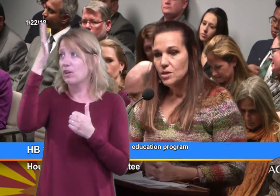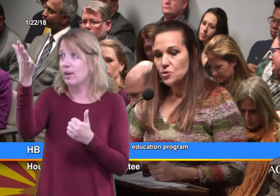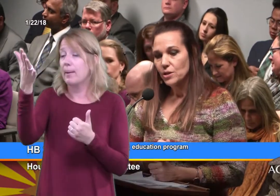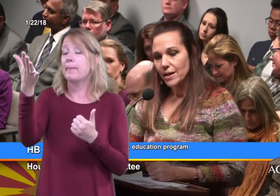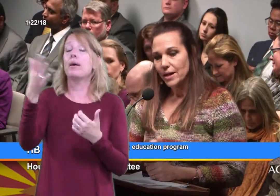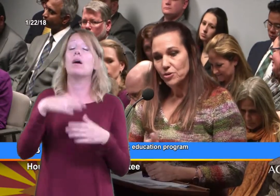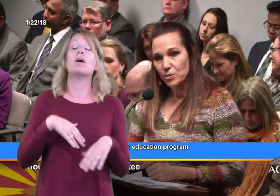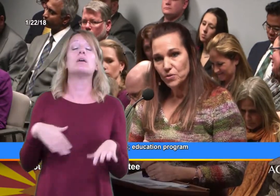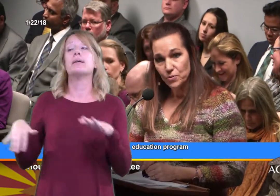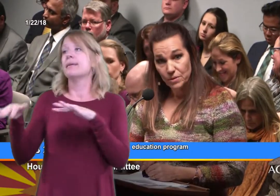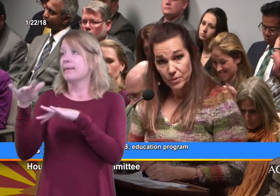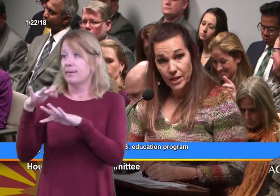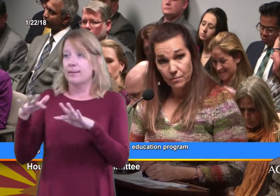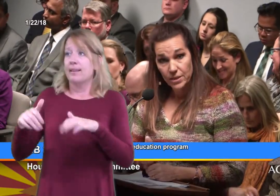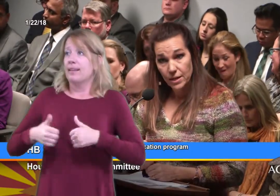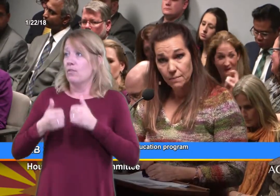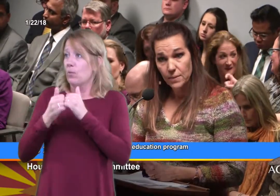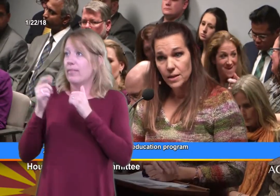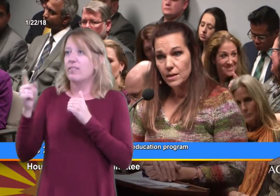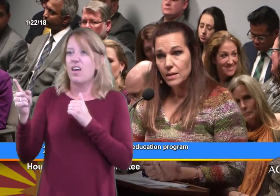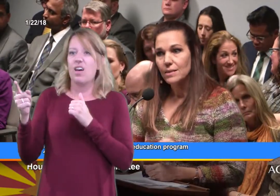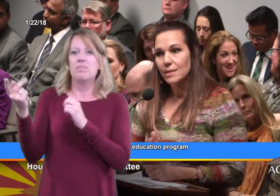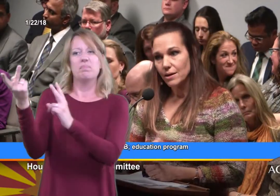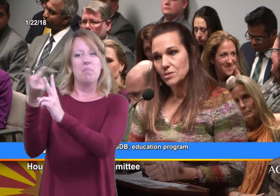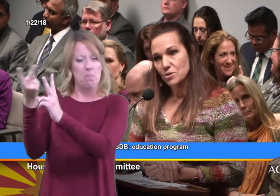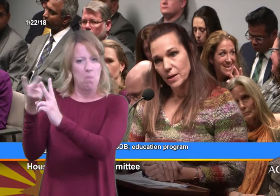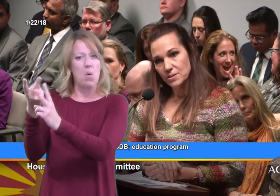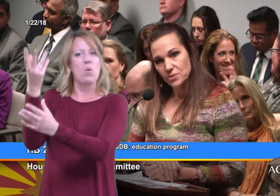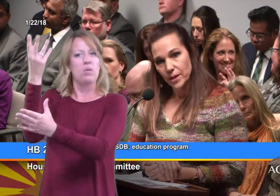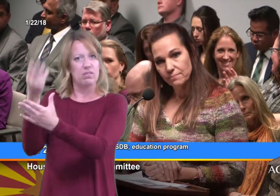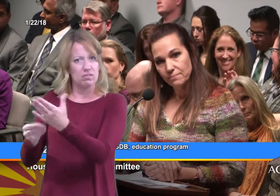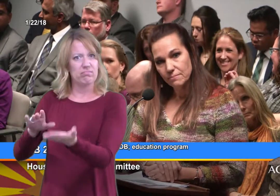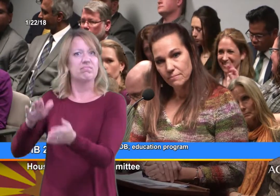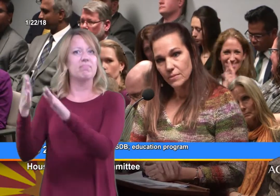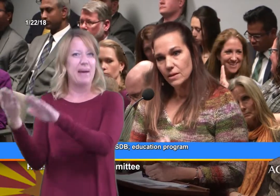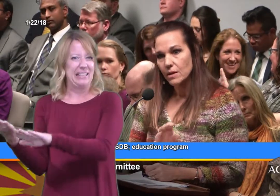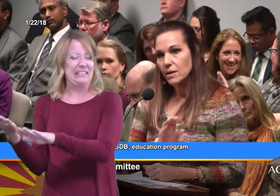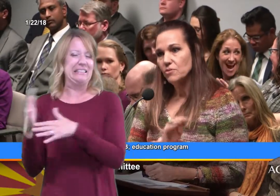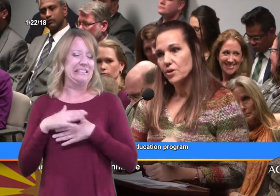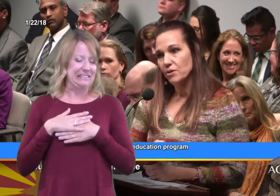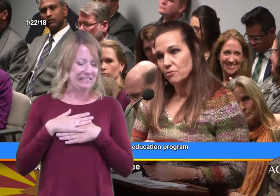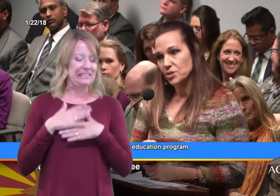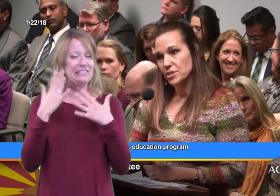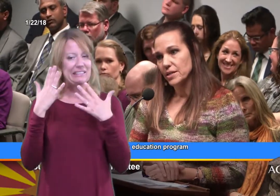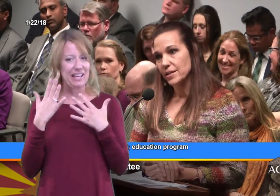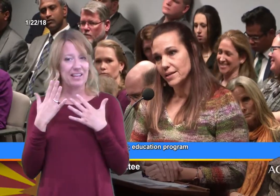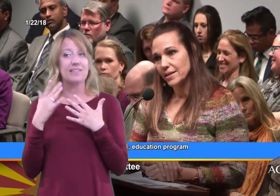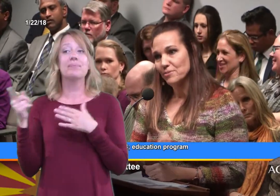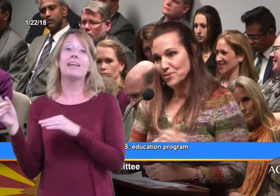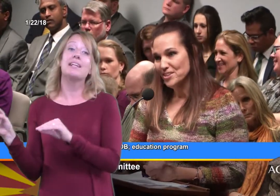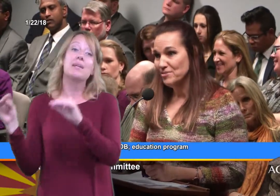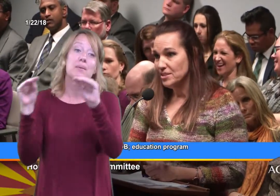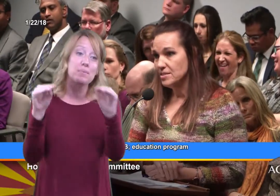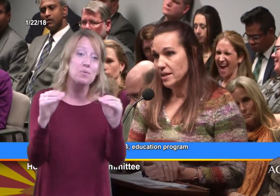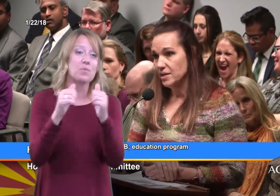Shortly after he moved in with them, they also passed away. It's very unfortunate and then he moved in with his aunt